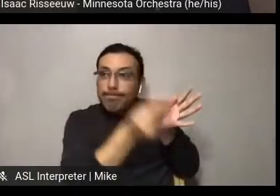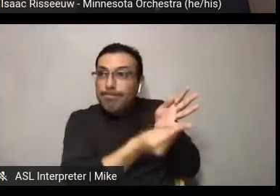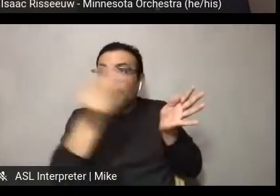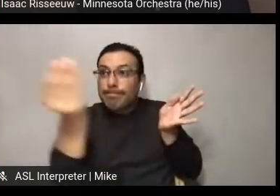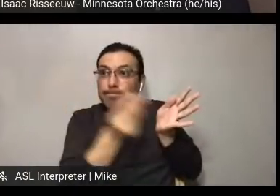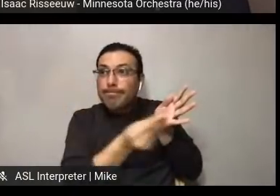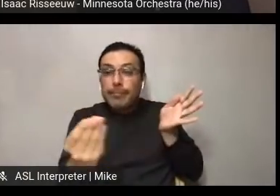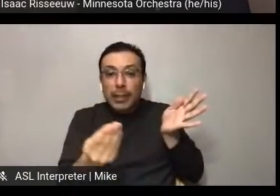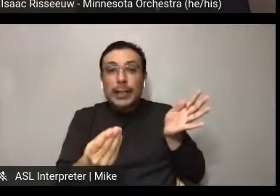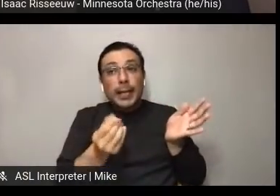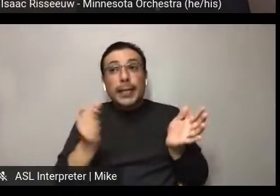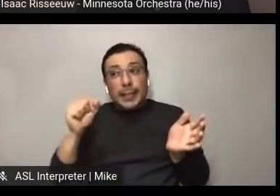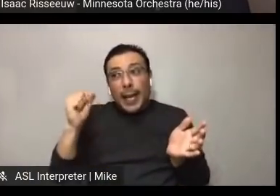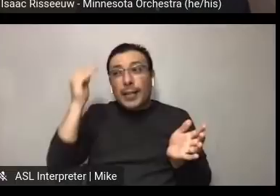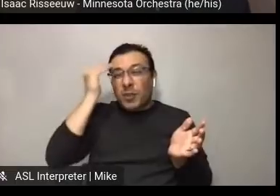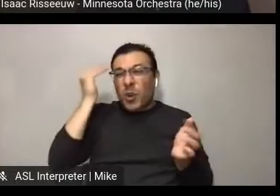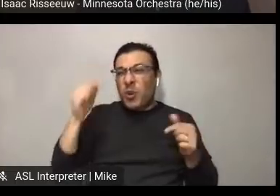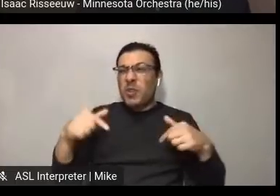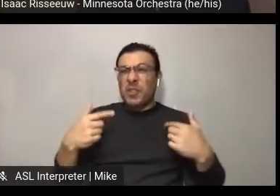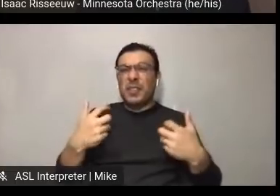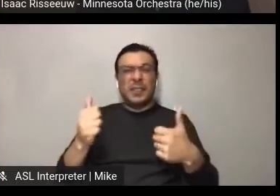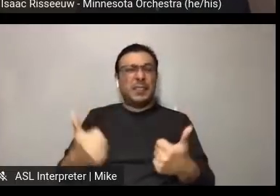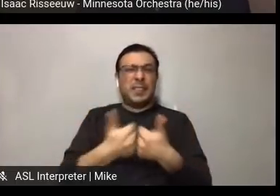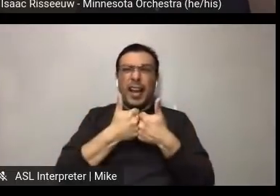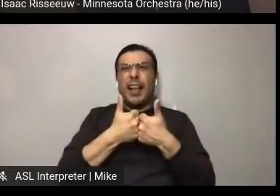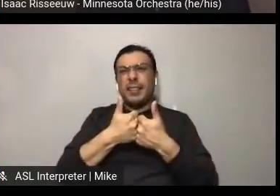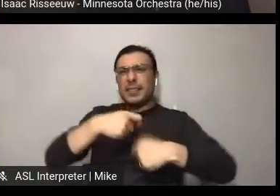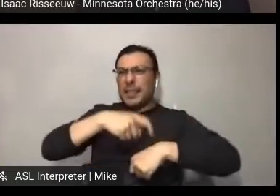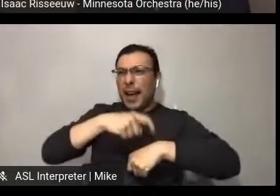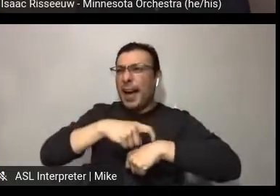space, and people are coming from different backgrounds? But, you know,